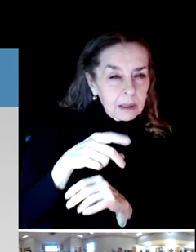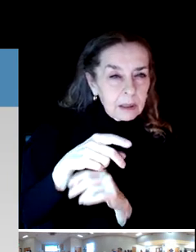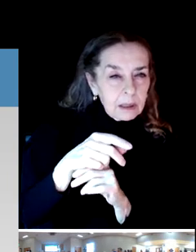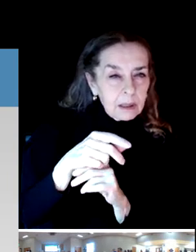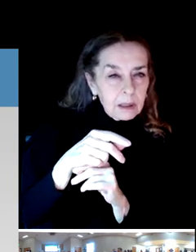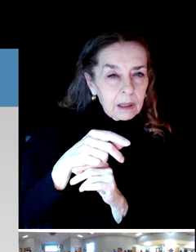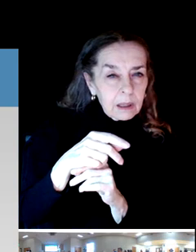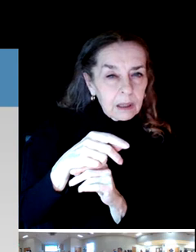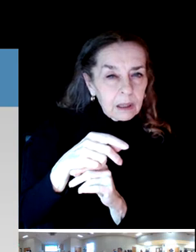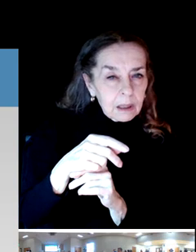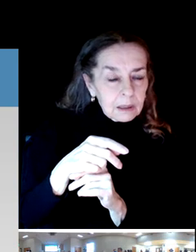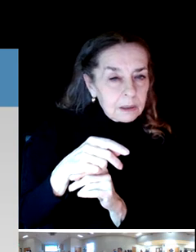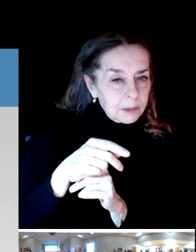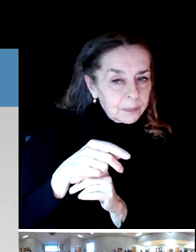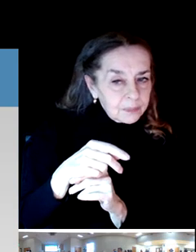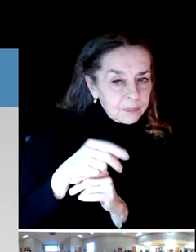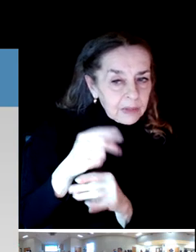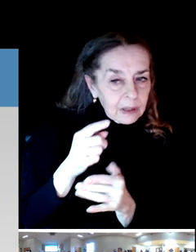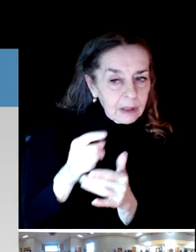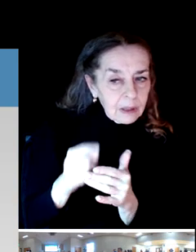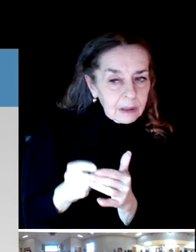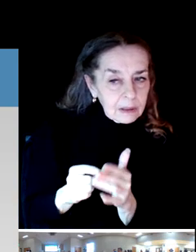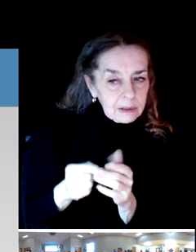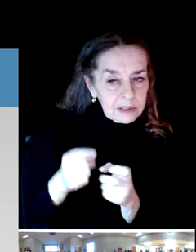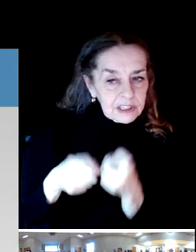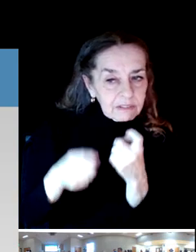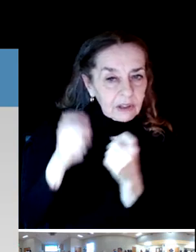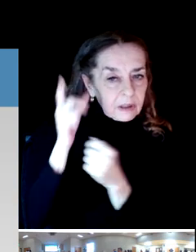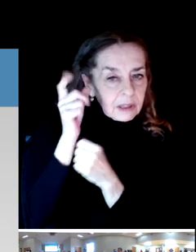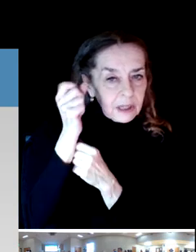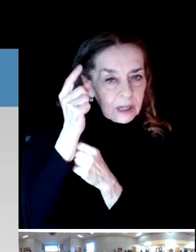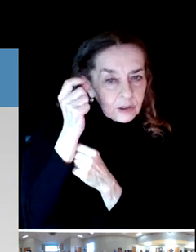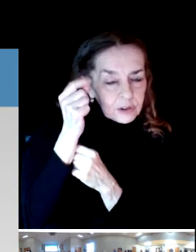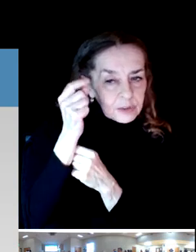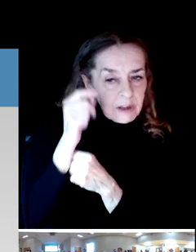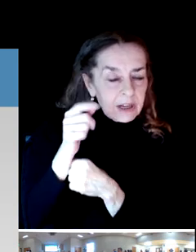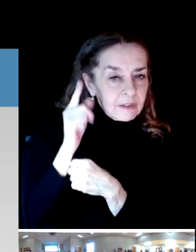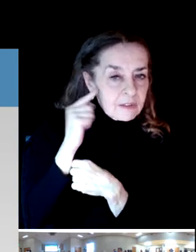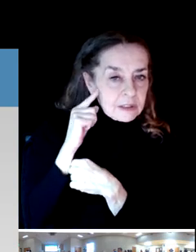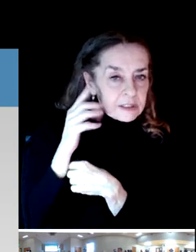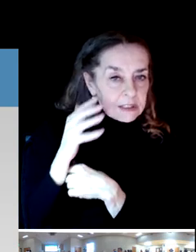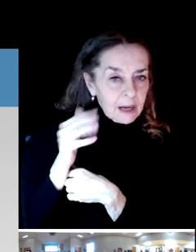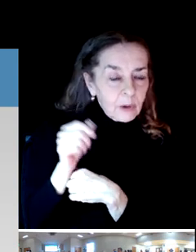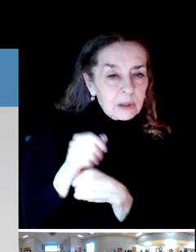in the community, people that tend to see life from about 3000, the 3000 foot level